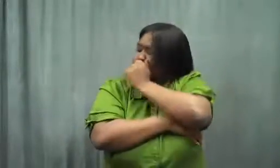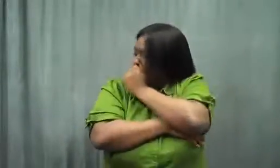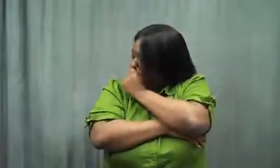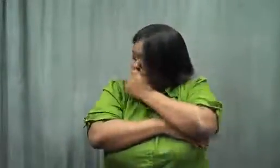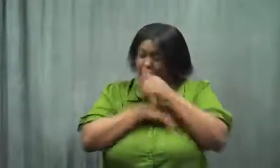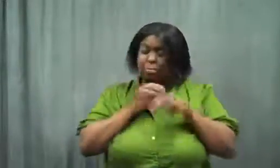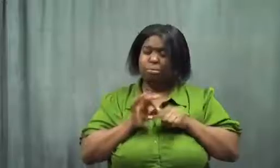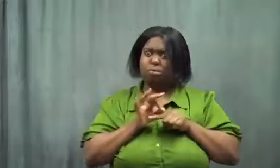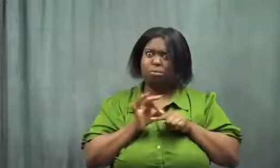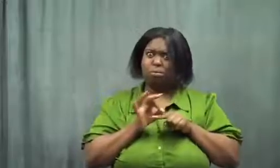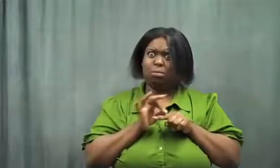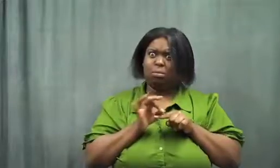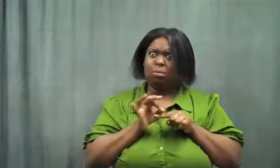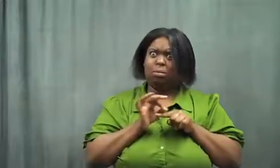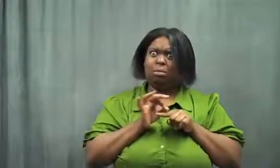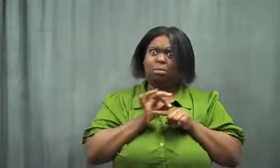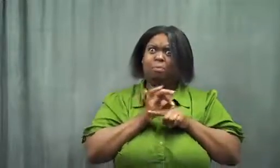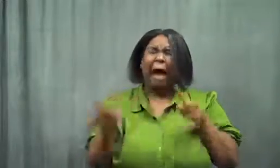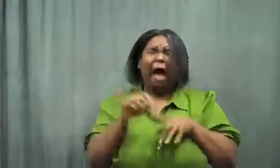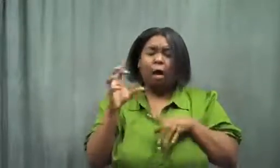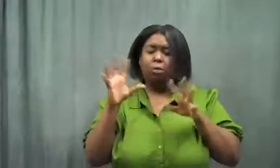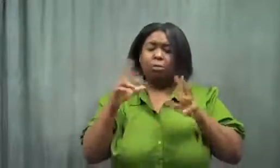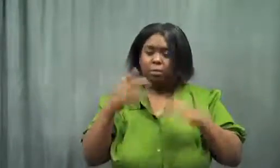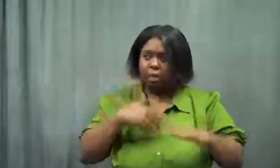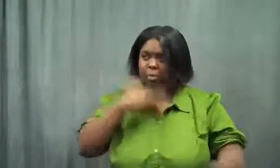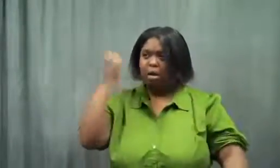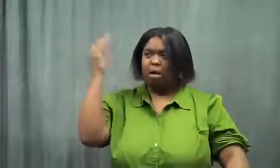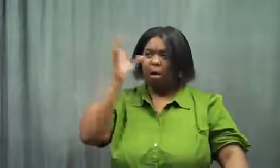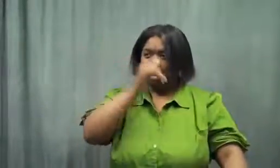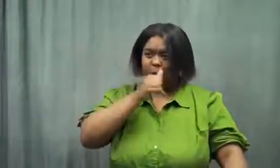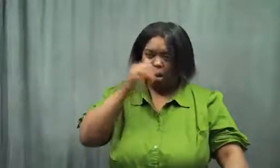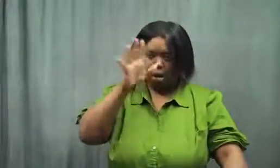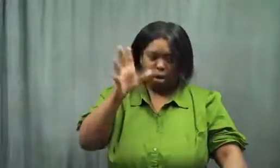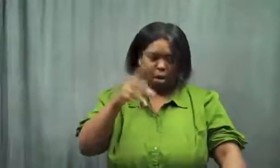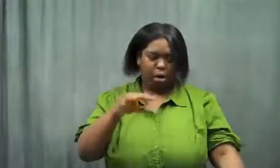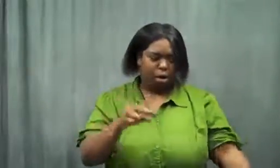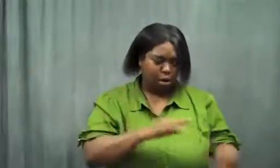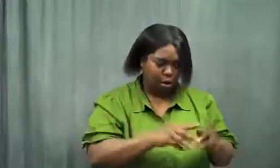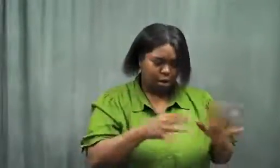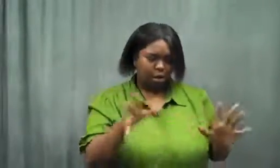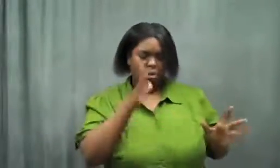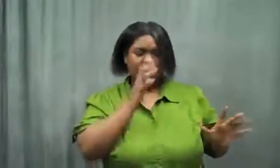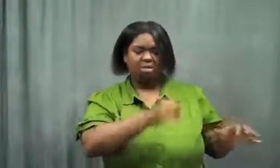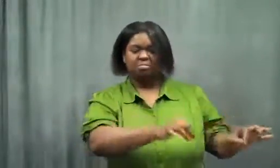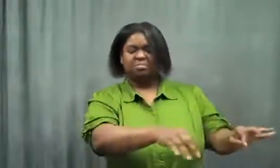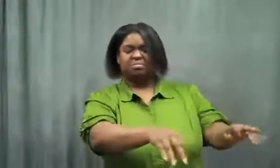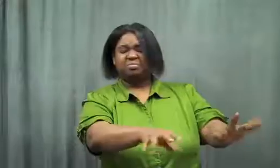I farted until I had one final BIG one. I felt better, and got up.